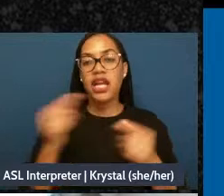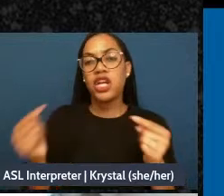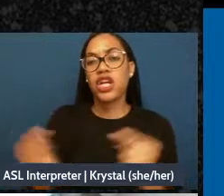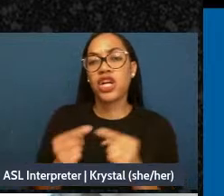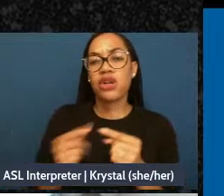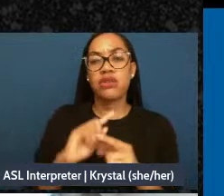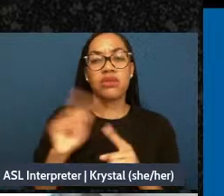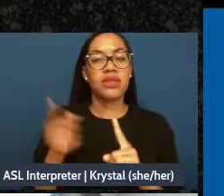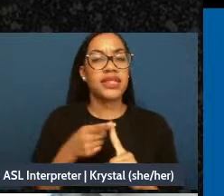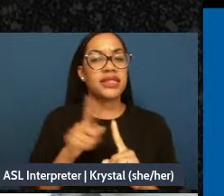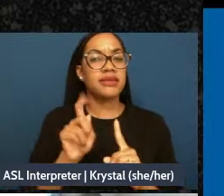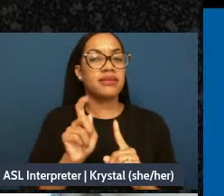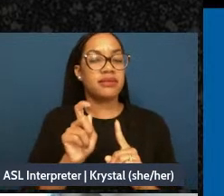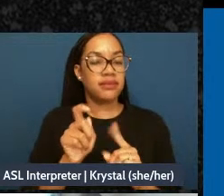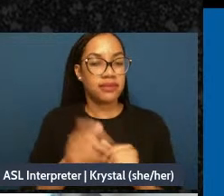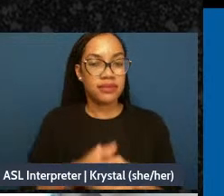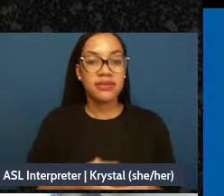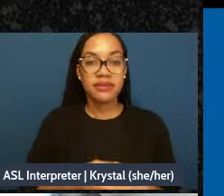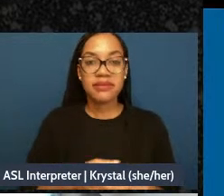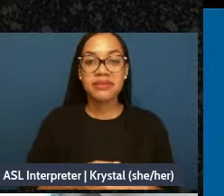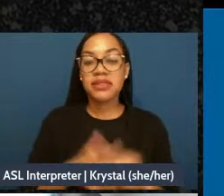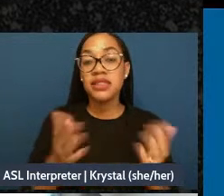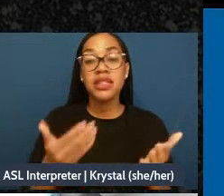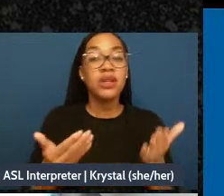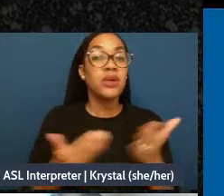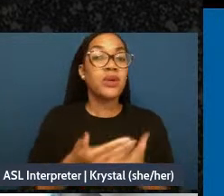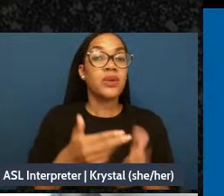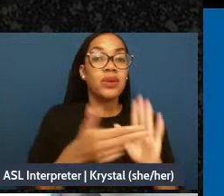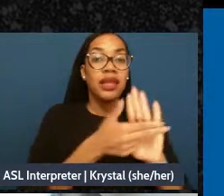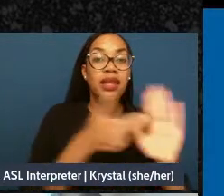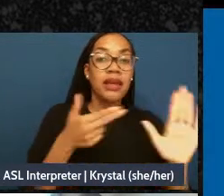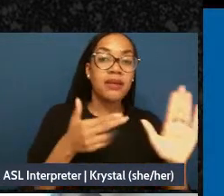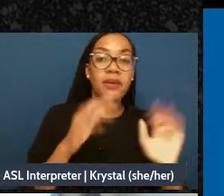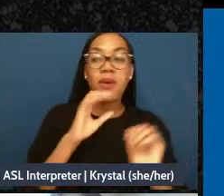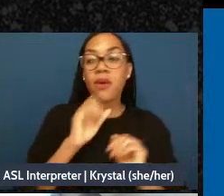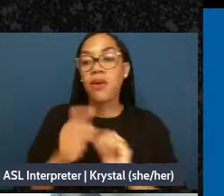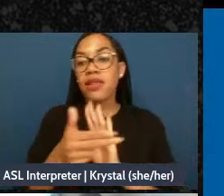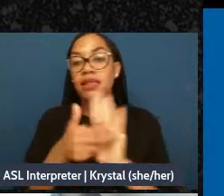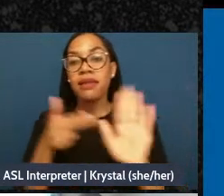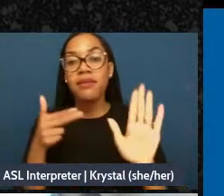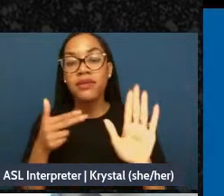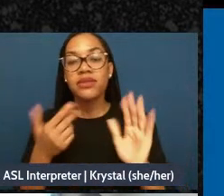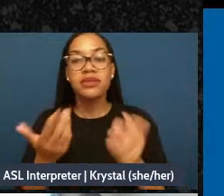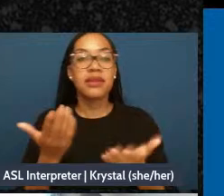And these are new labels, old labels, labels being stories that I come into, labels being